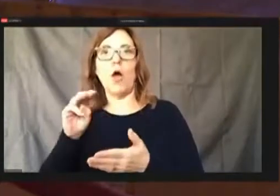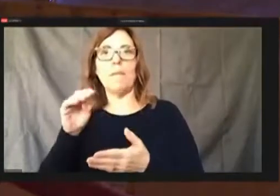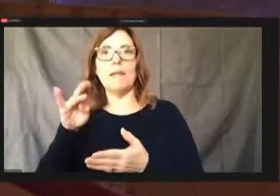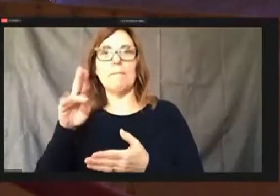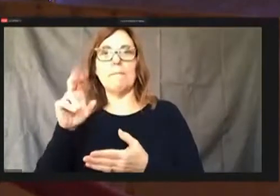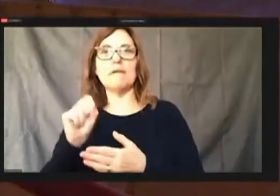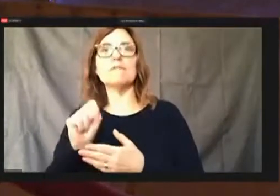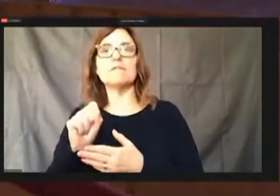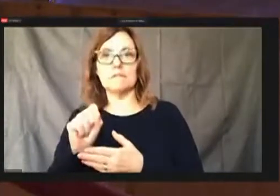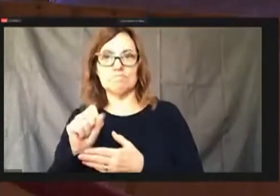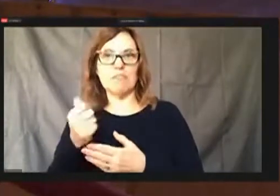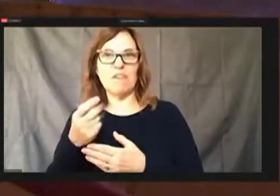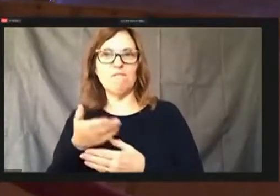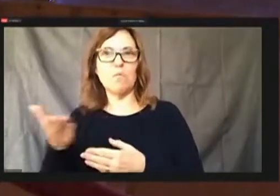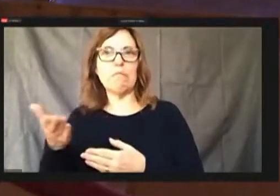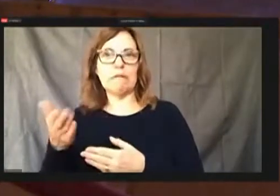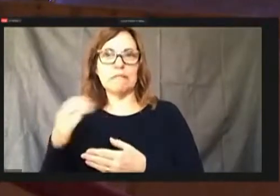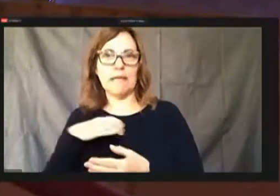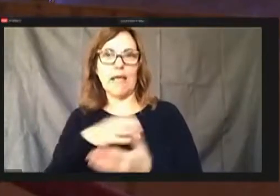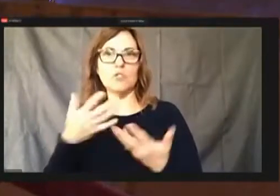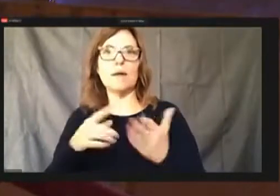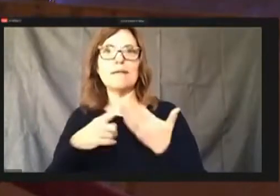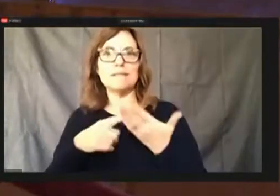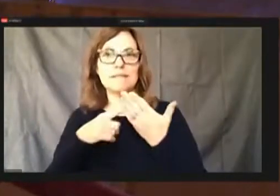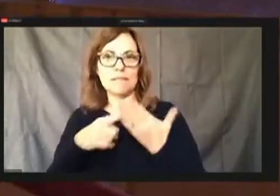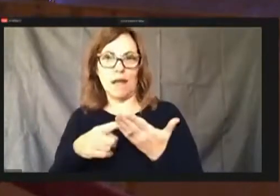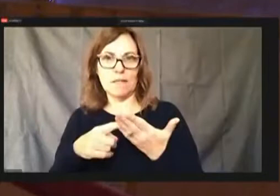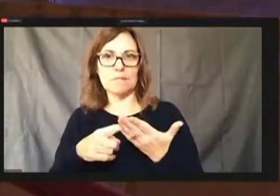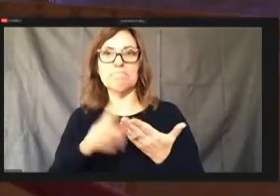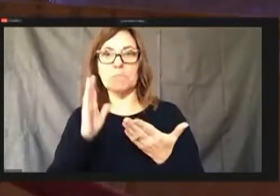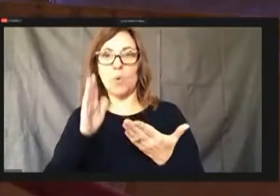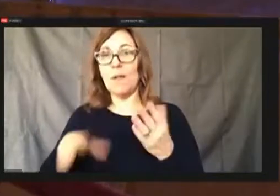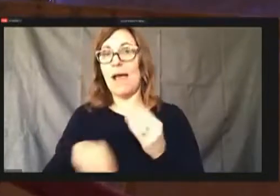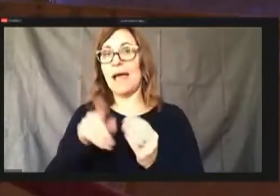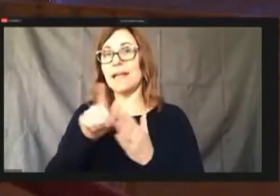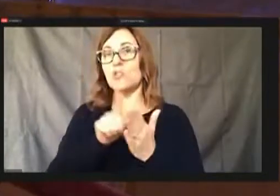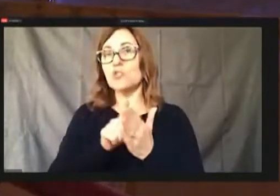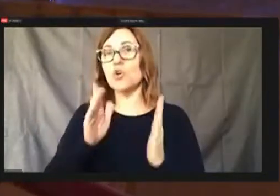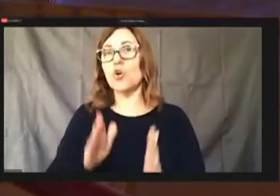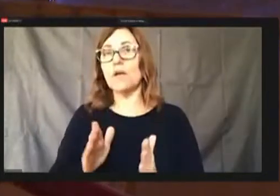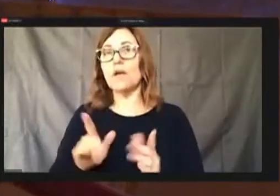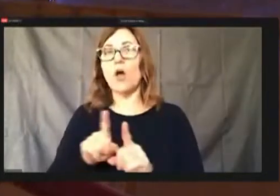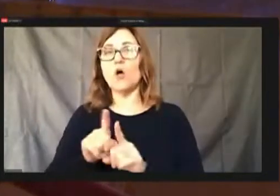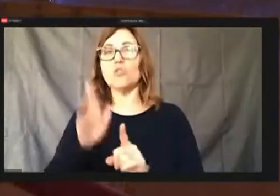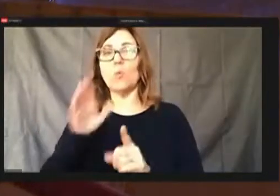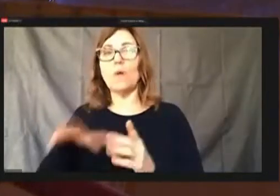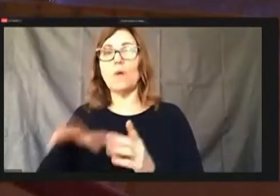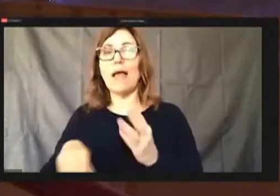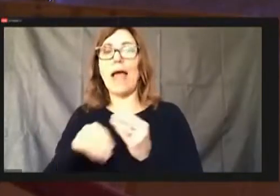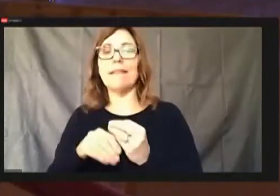had discussed as the attorney also adds three public engagement specialists.